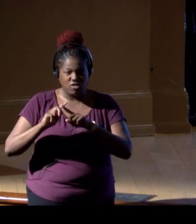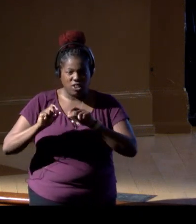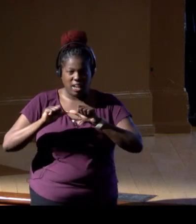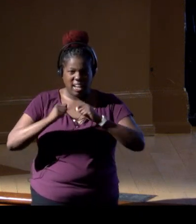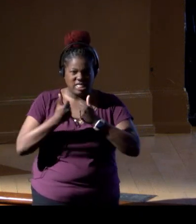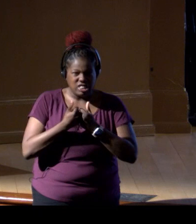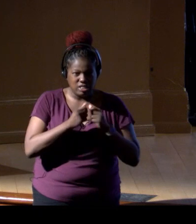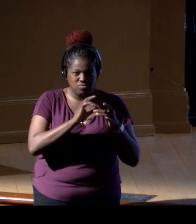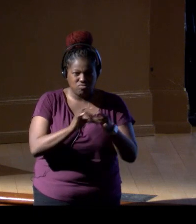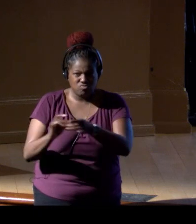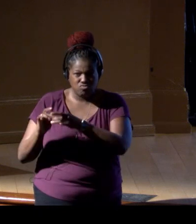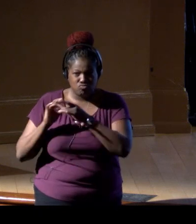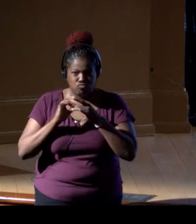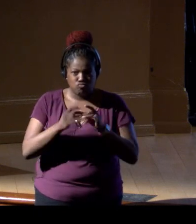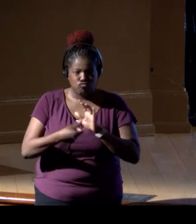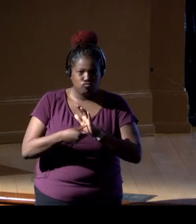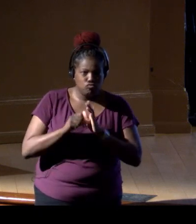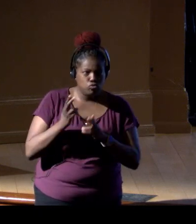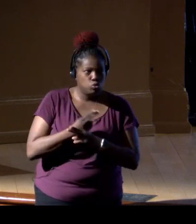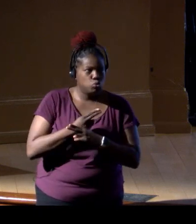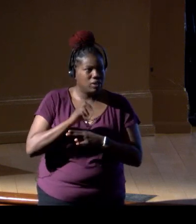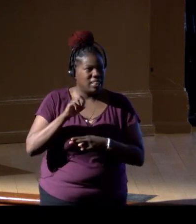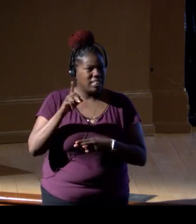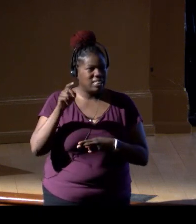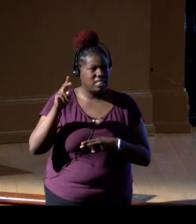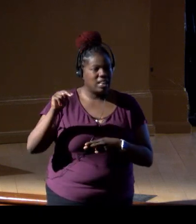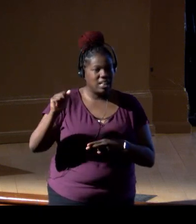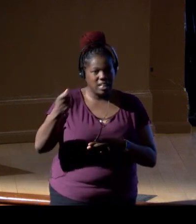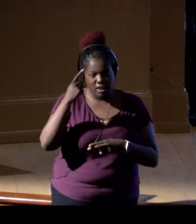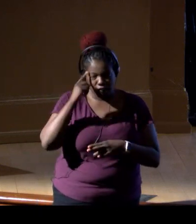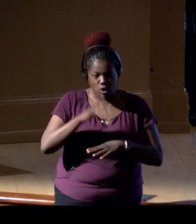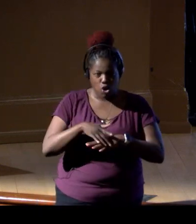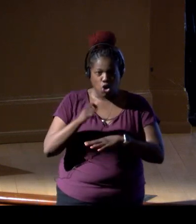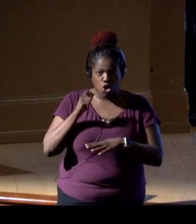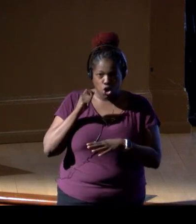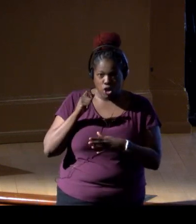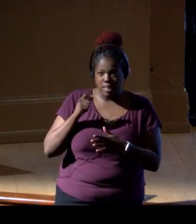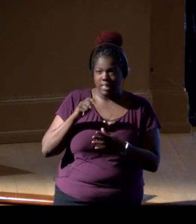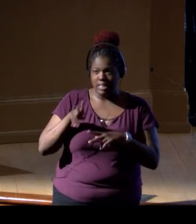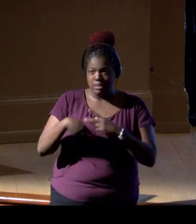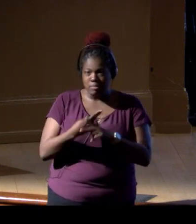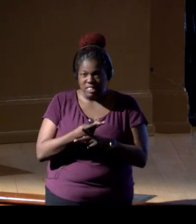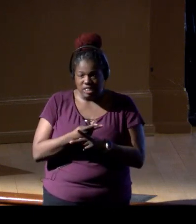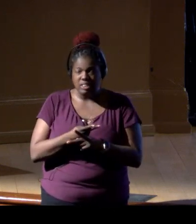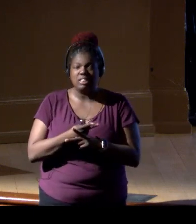that emphasizes the use of eDNA for early species, invasive species detection,